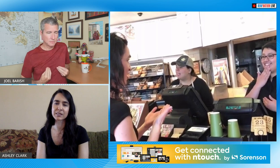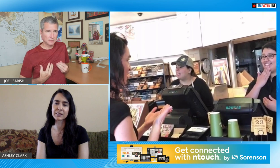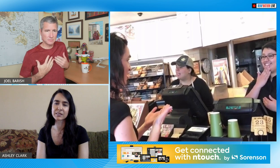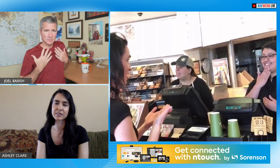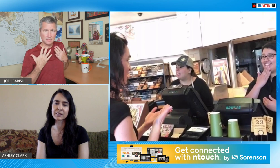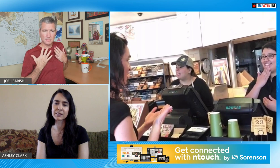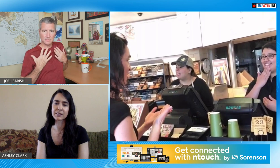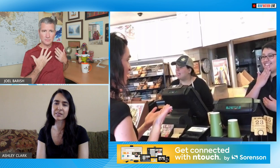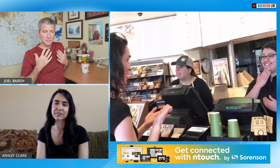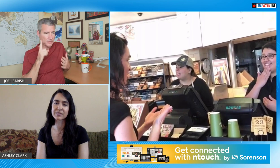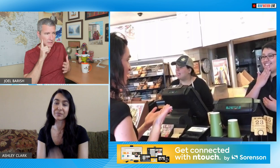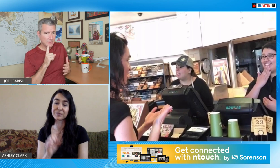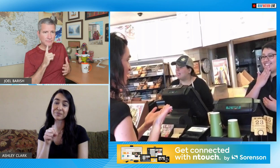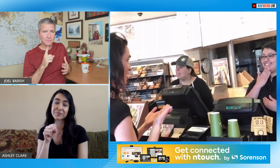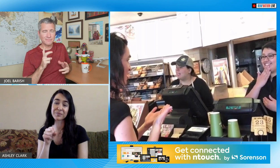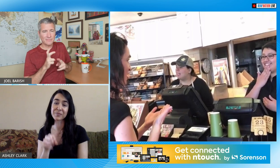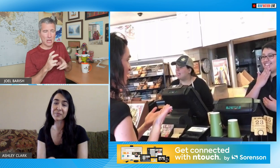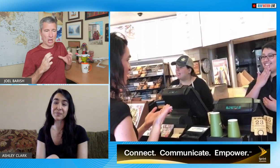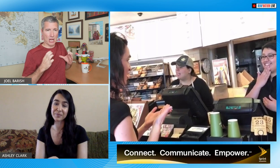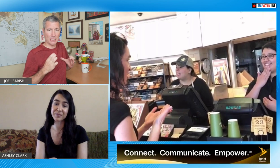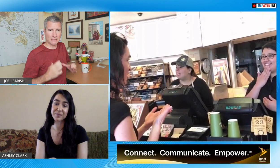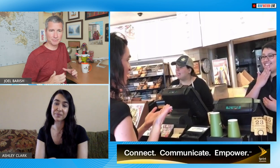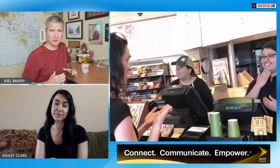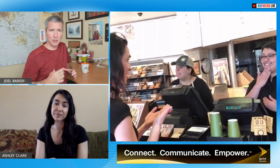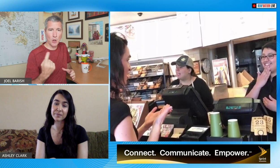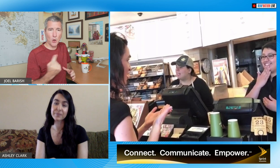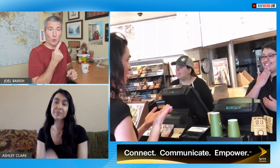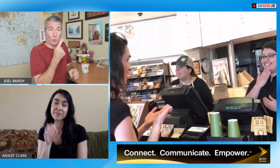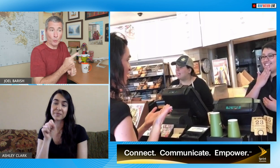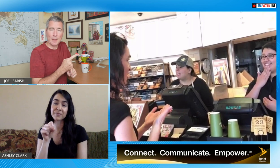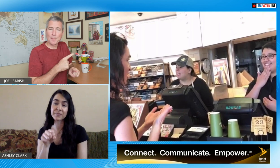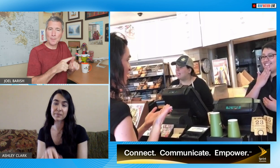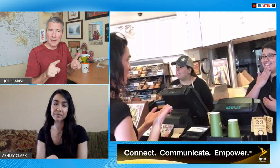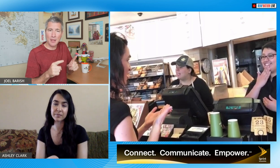day I'm sure you feel you know inspire you know and to them they feel like the